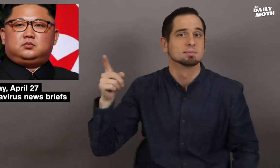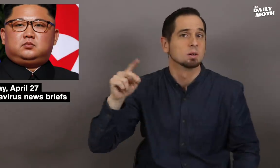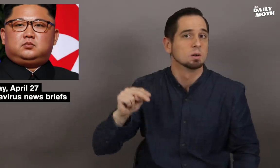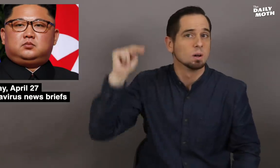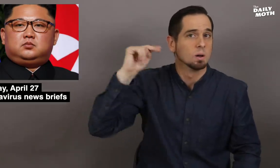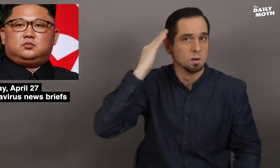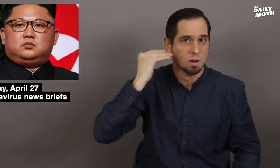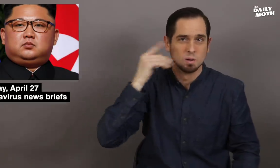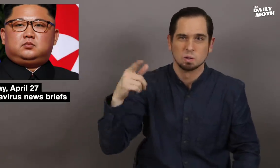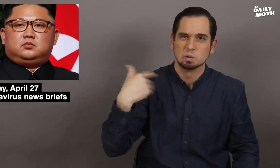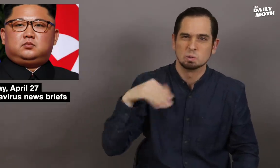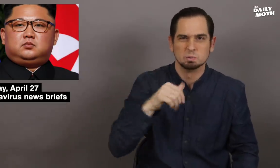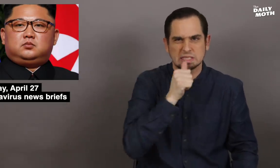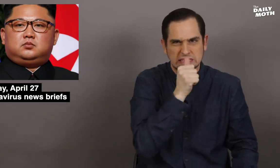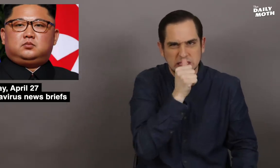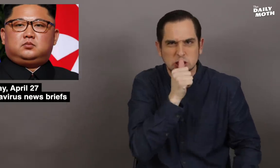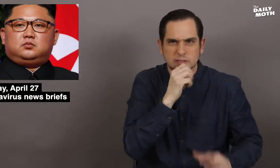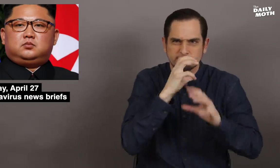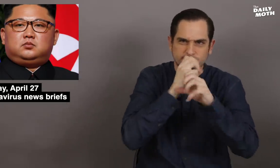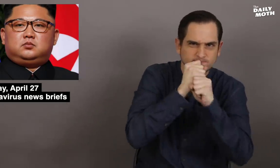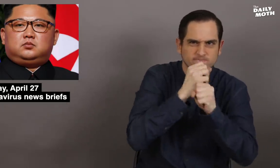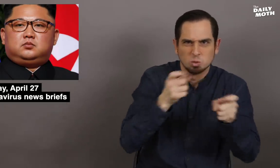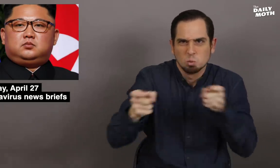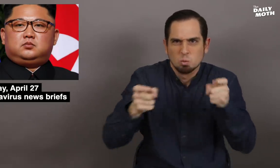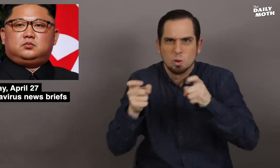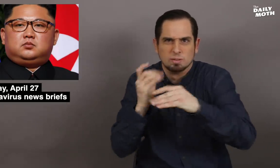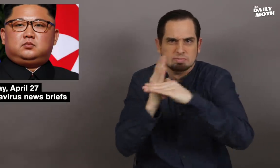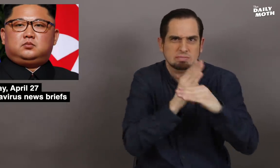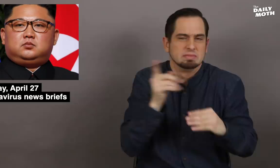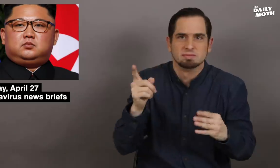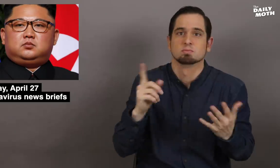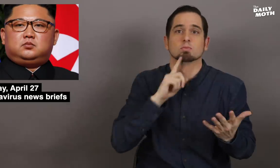Because North Korea is a very secretive nation,